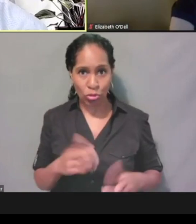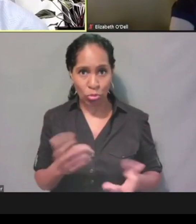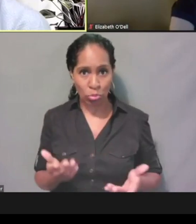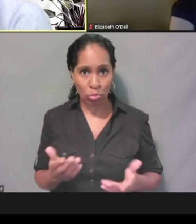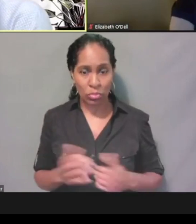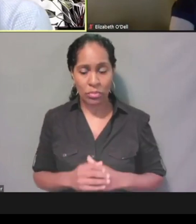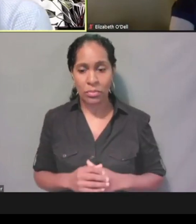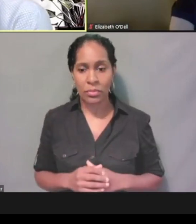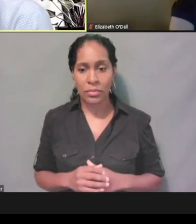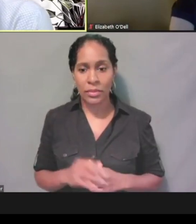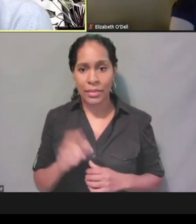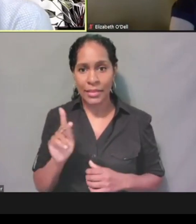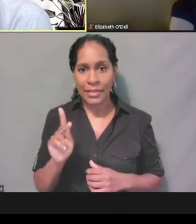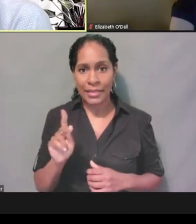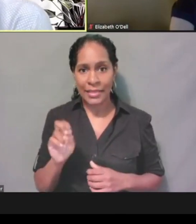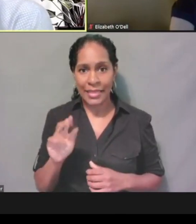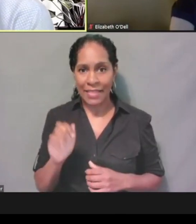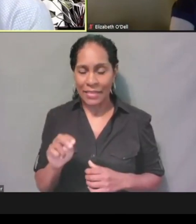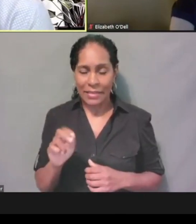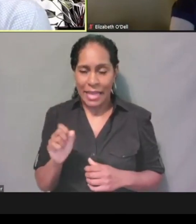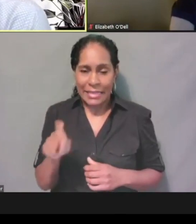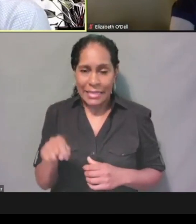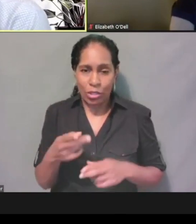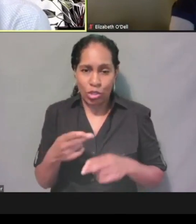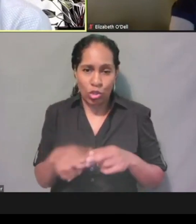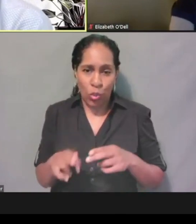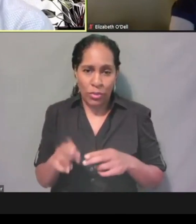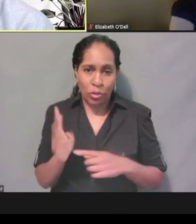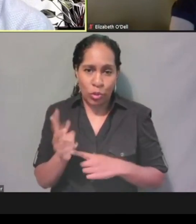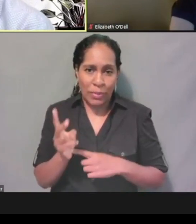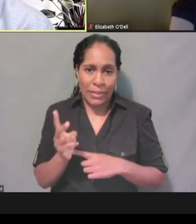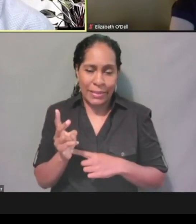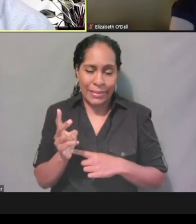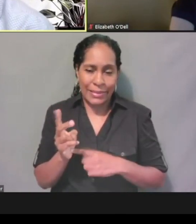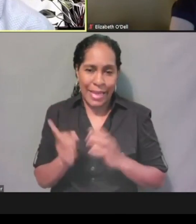with the short couple minute answer for something that's probably like an hour long discussion.